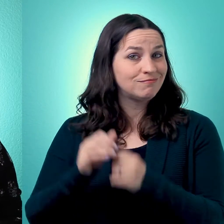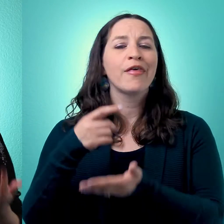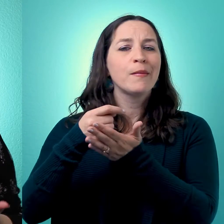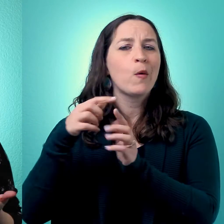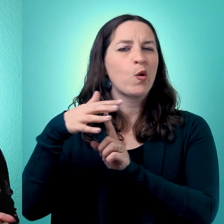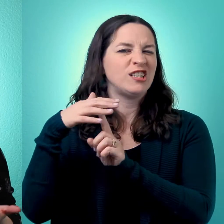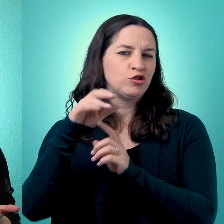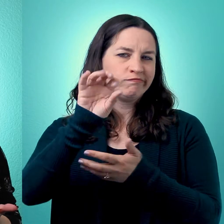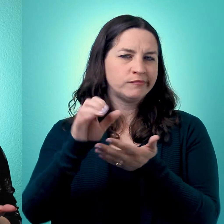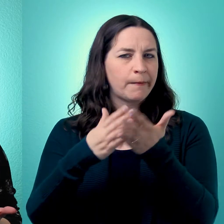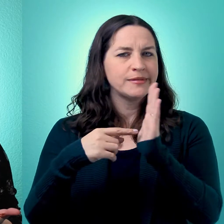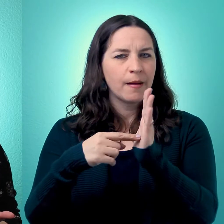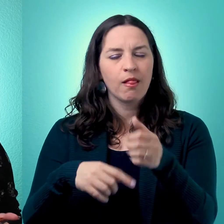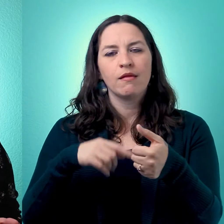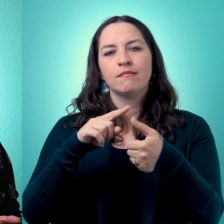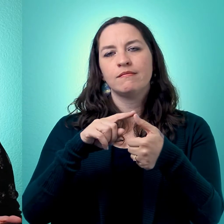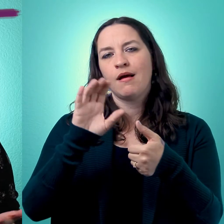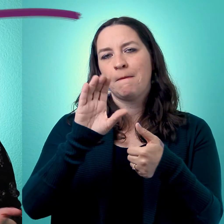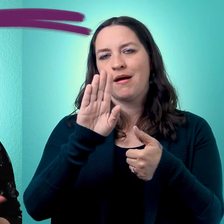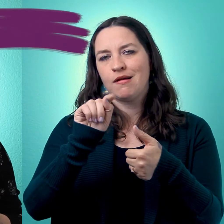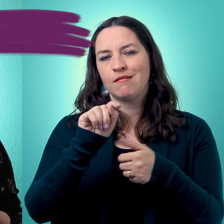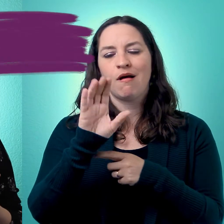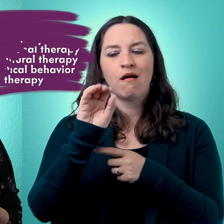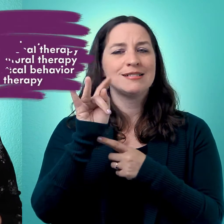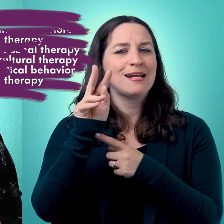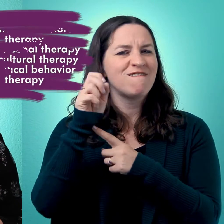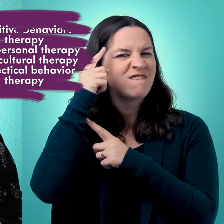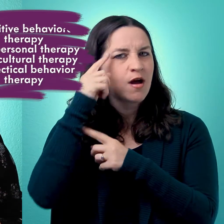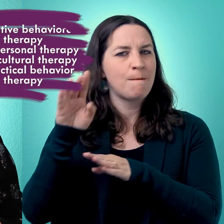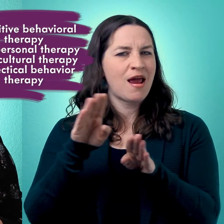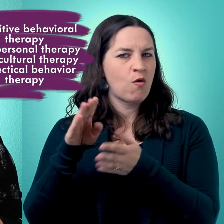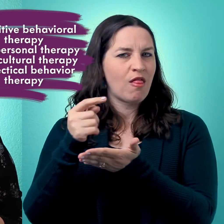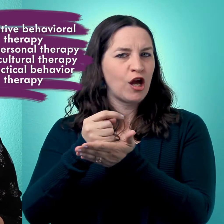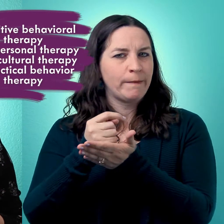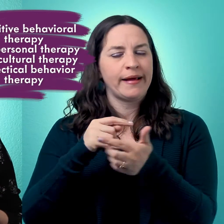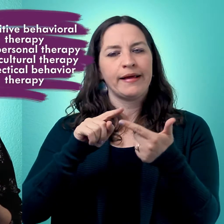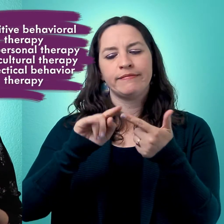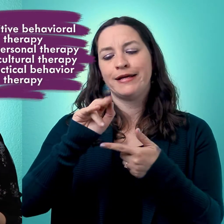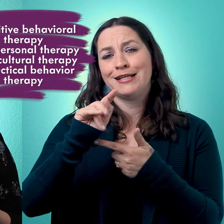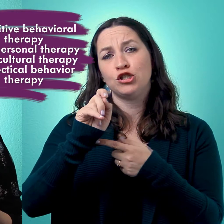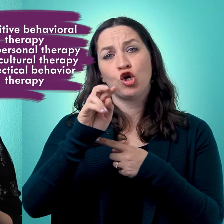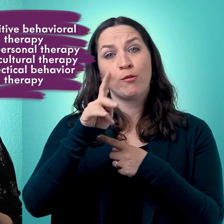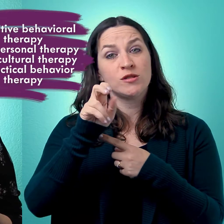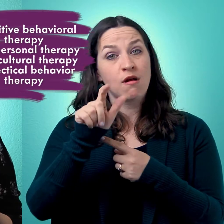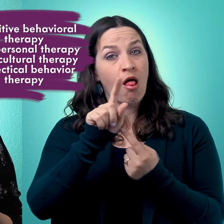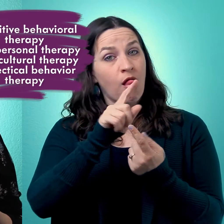Some examples of therapeutic orientation include cognitive behavioral therapy, interpersonal therapy, multicultural